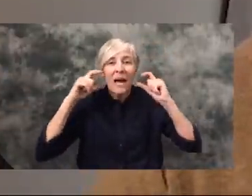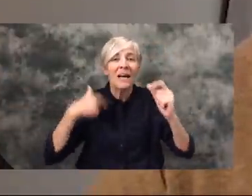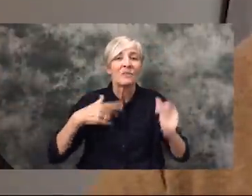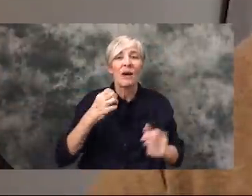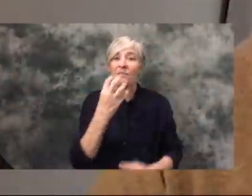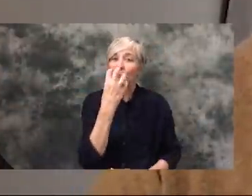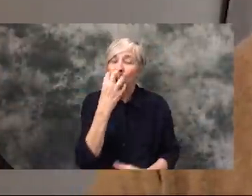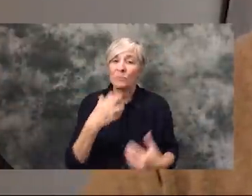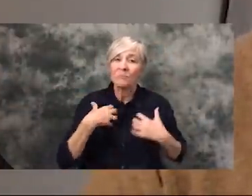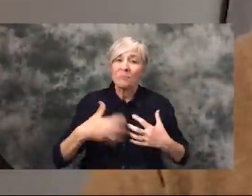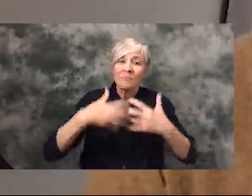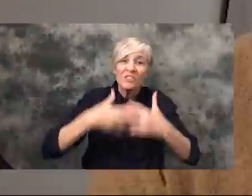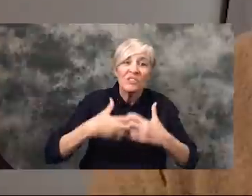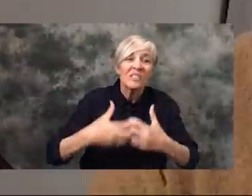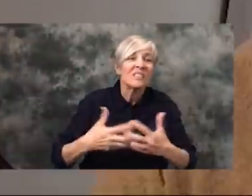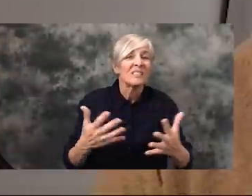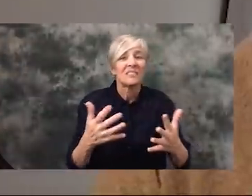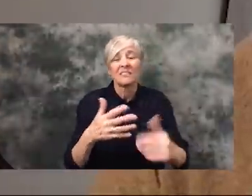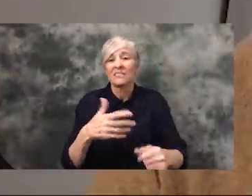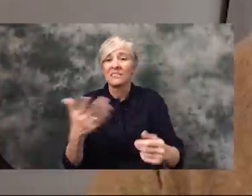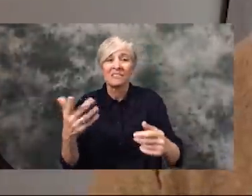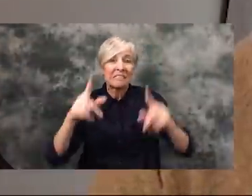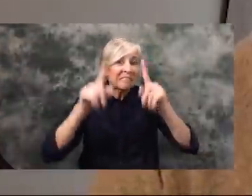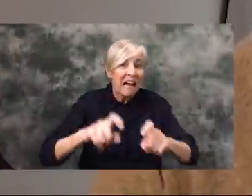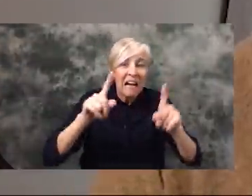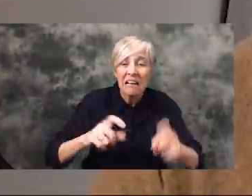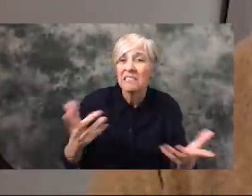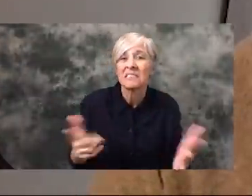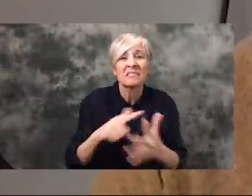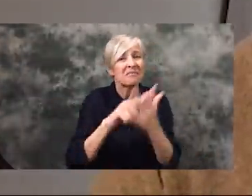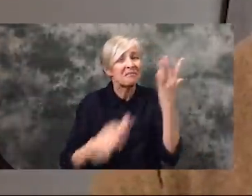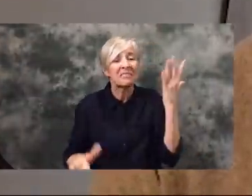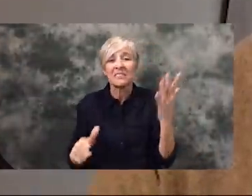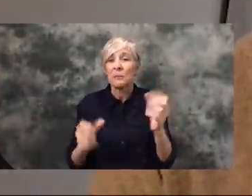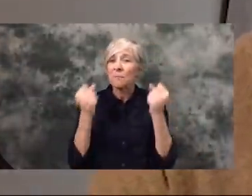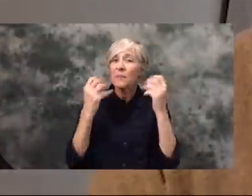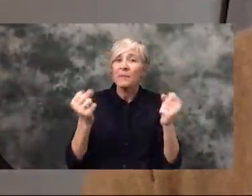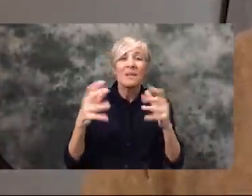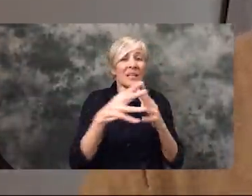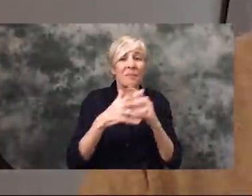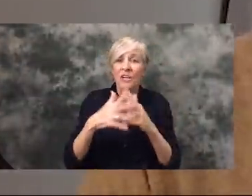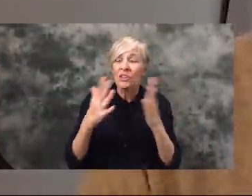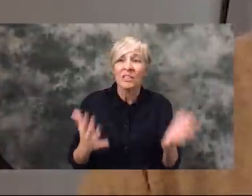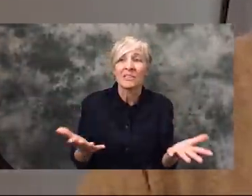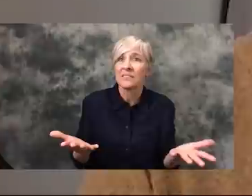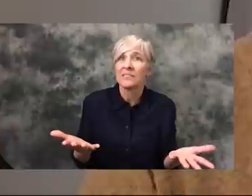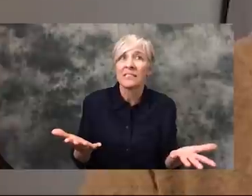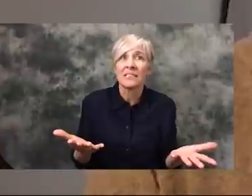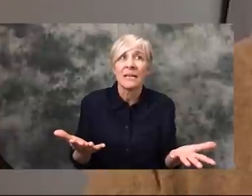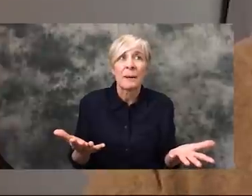but also the fact that there are so many Americans who don't understand that in